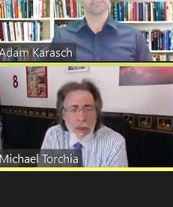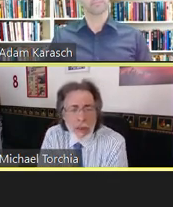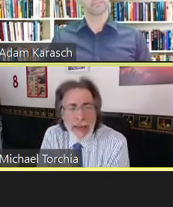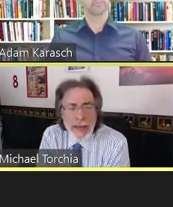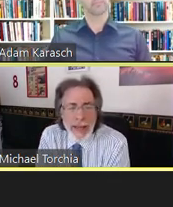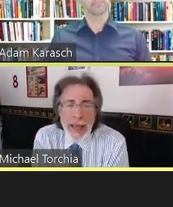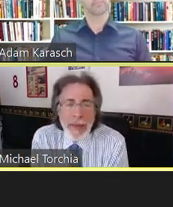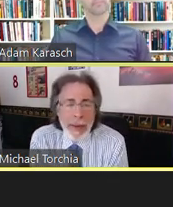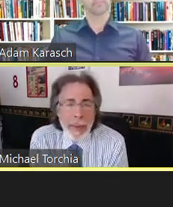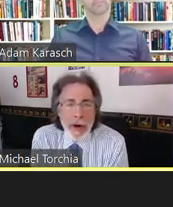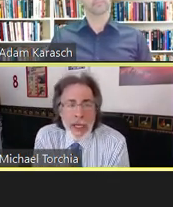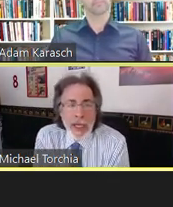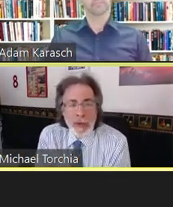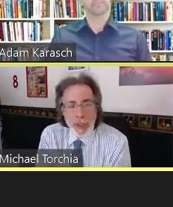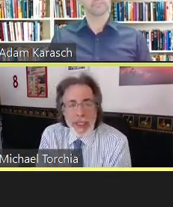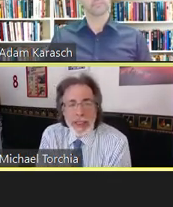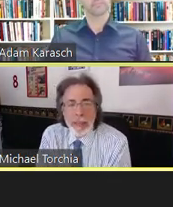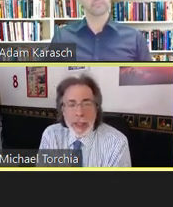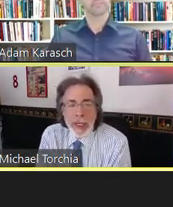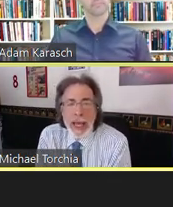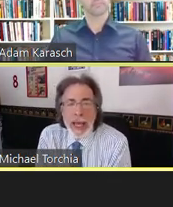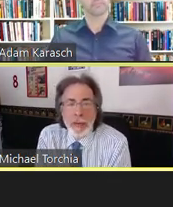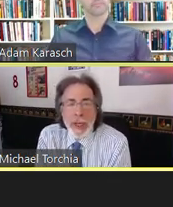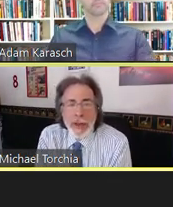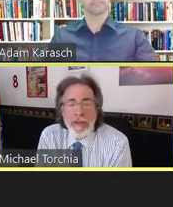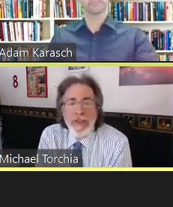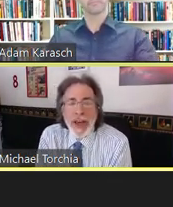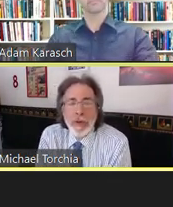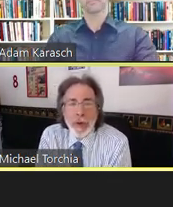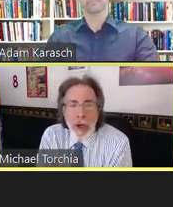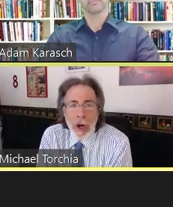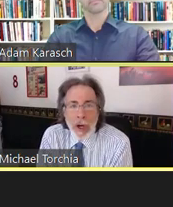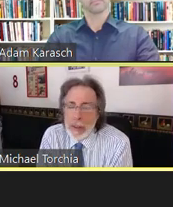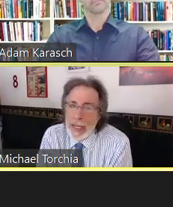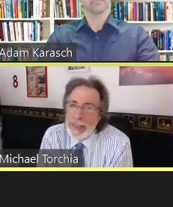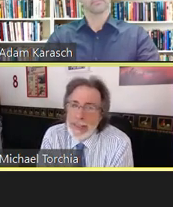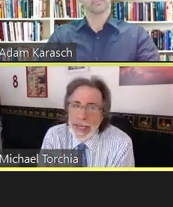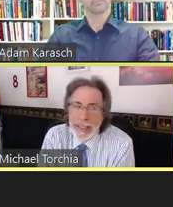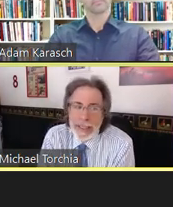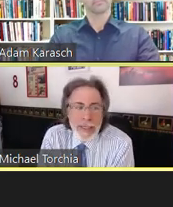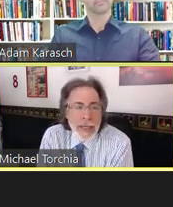The ADA-- the Americans with Disabilities Act-- is a federal law-- not state--